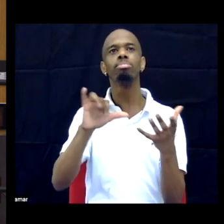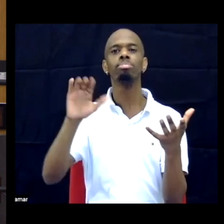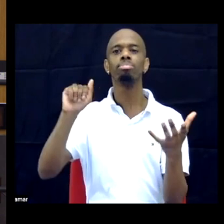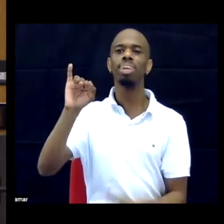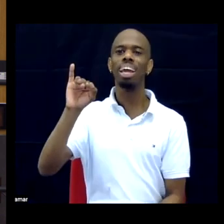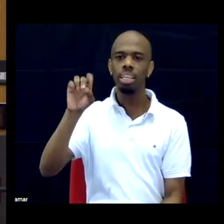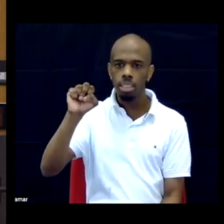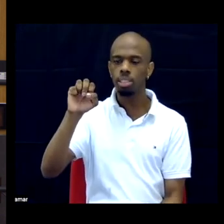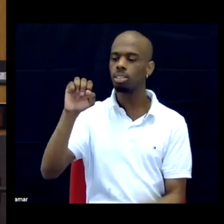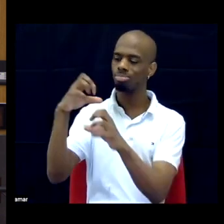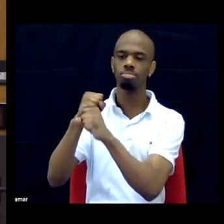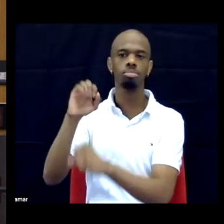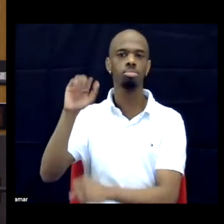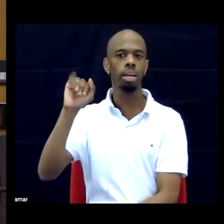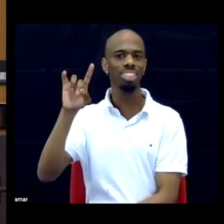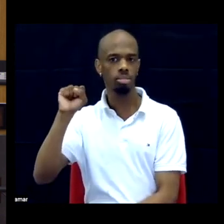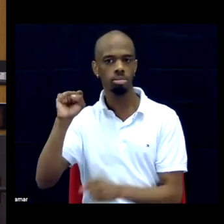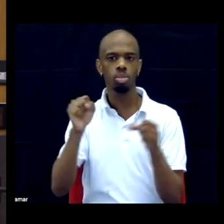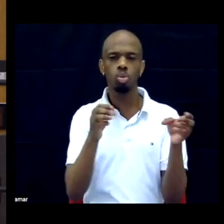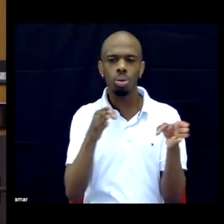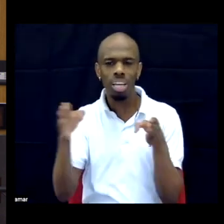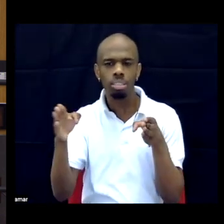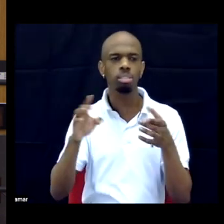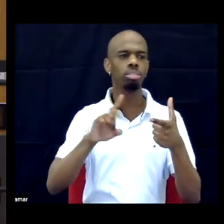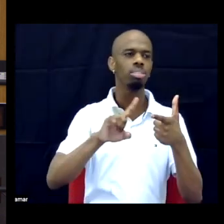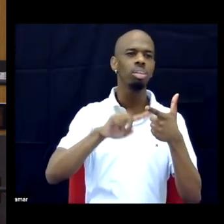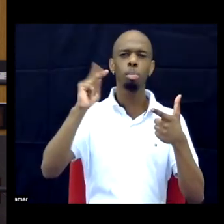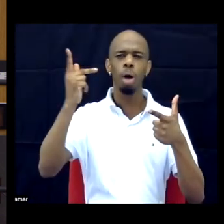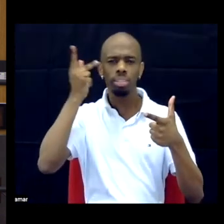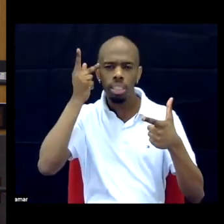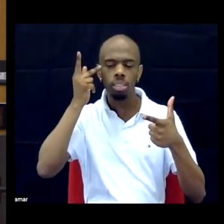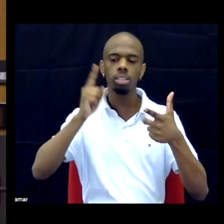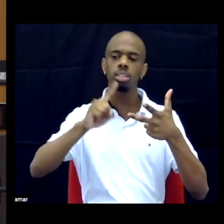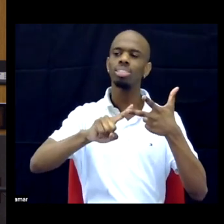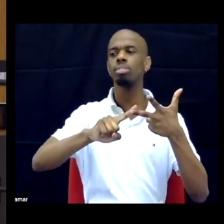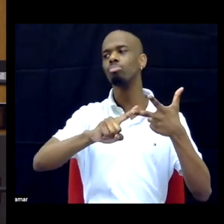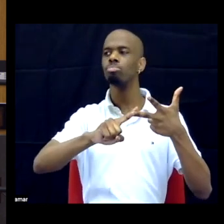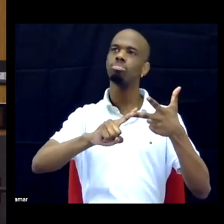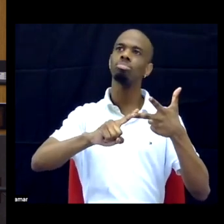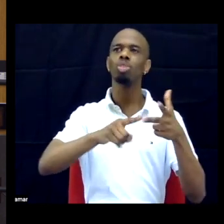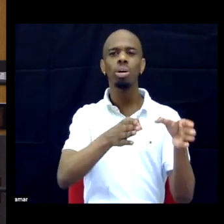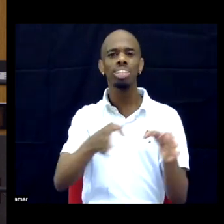As clear histories of queer disability politics and organizing.